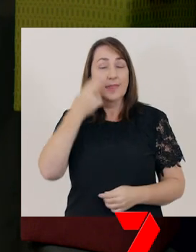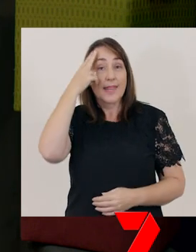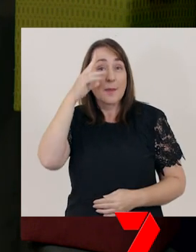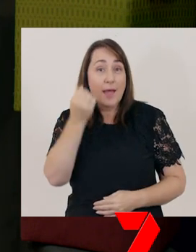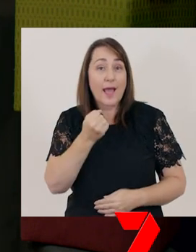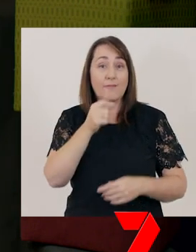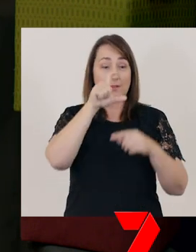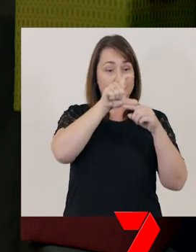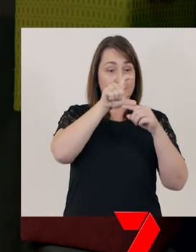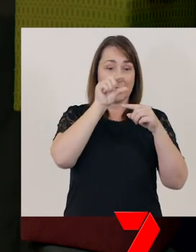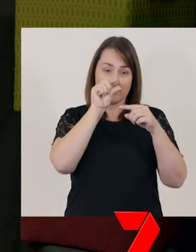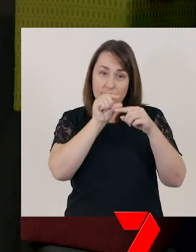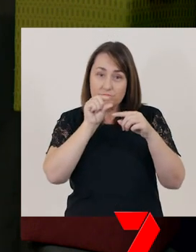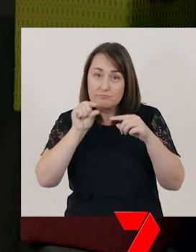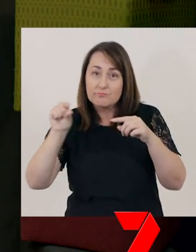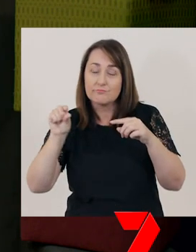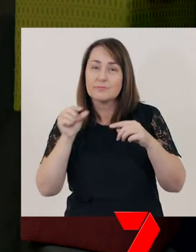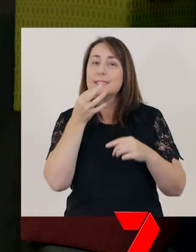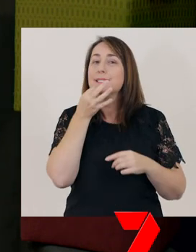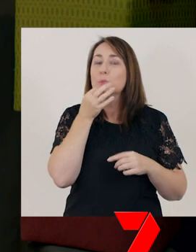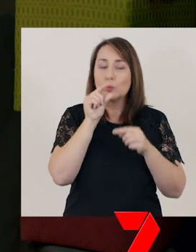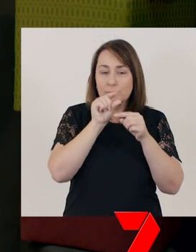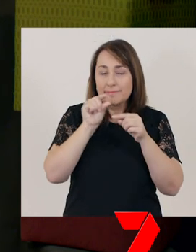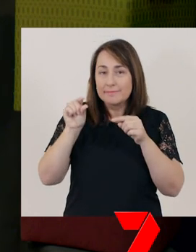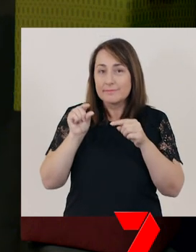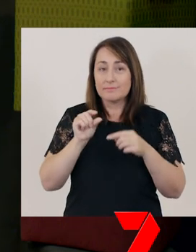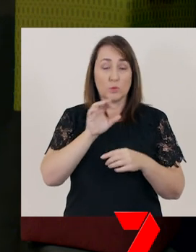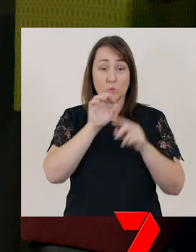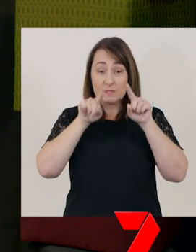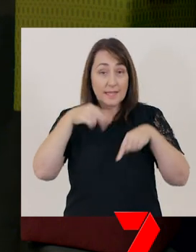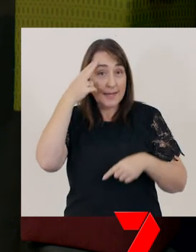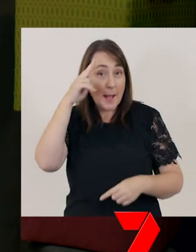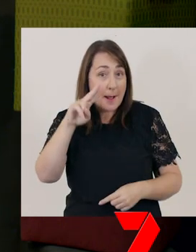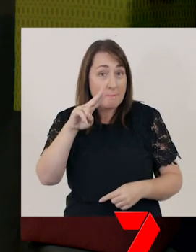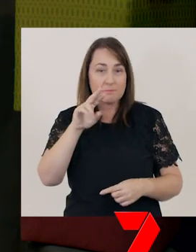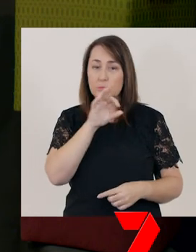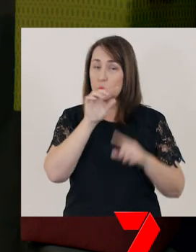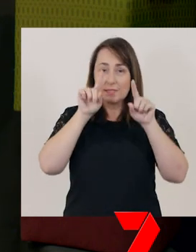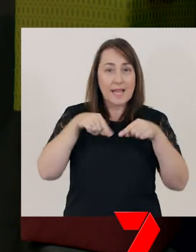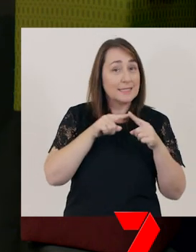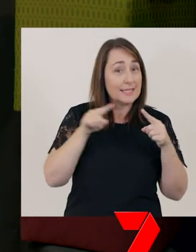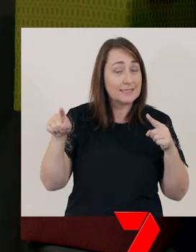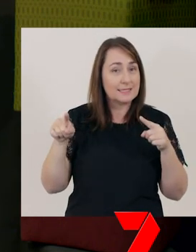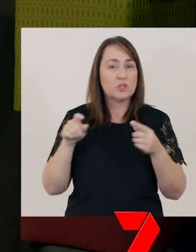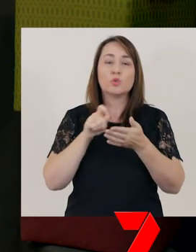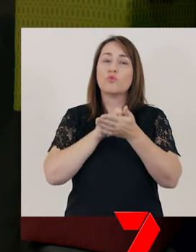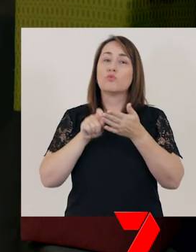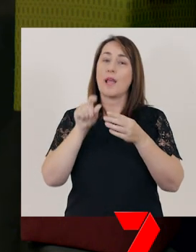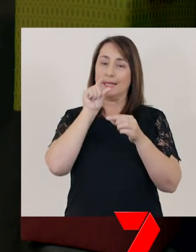These letters are not beginning a sentence and do not start my name, so they are not written as capitals.